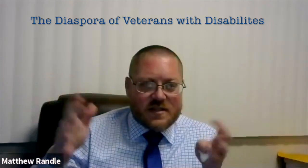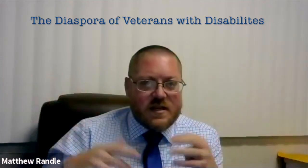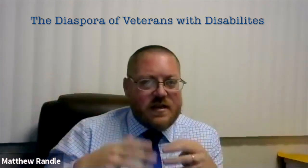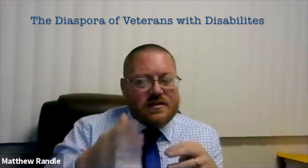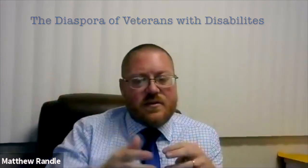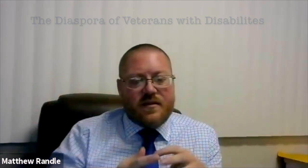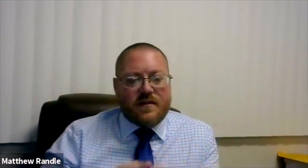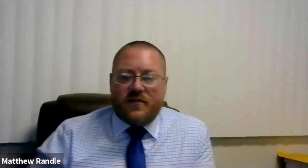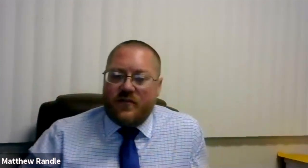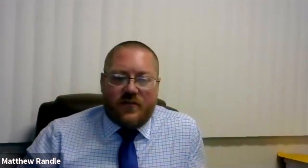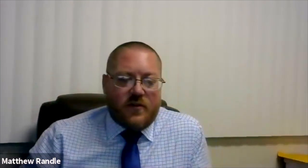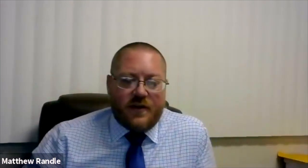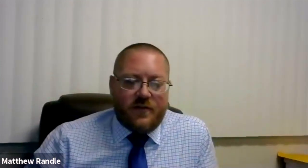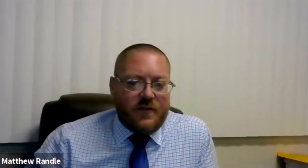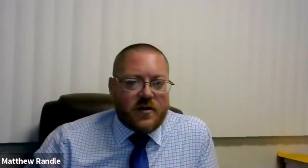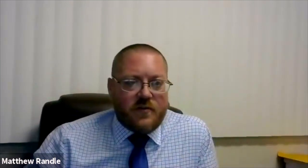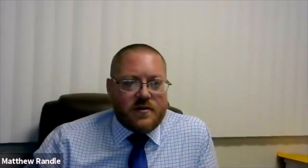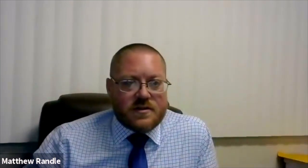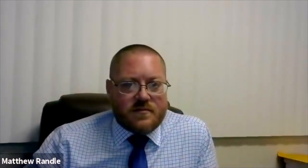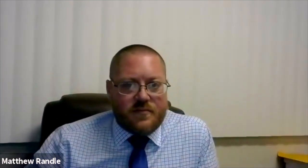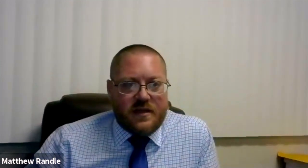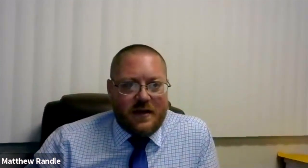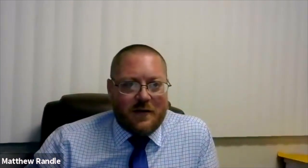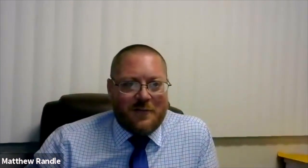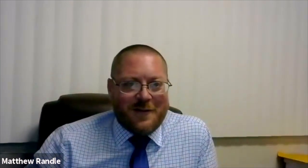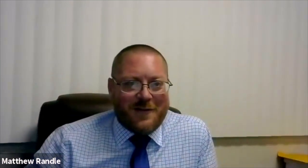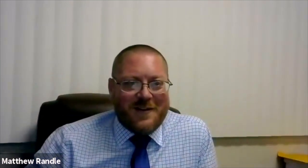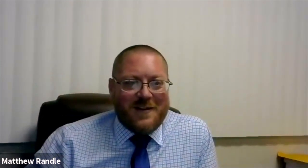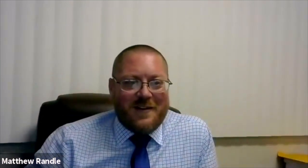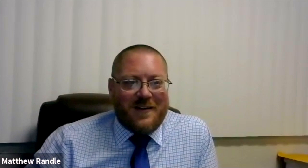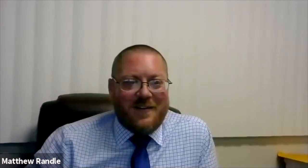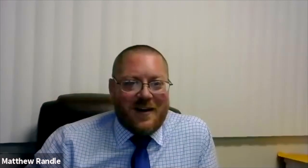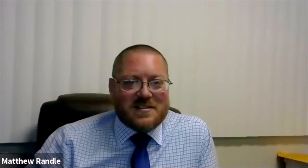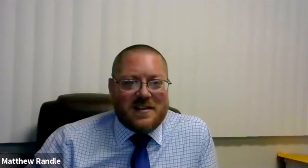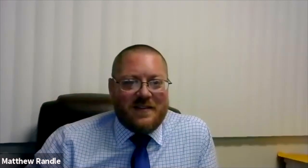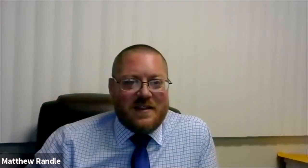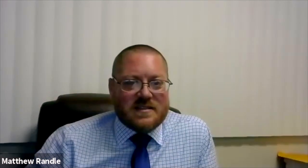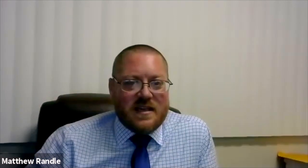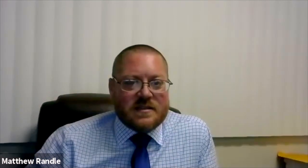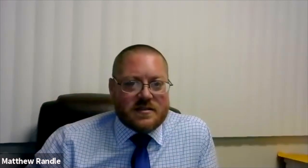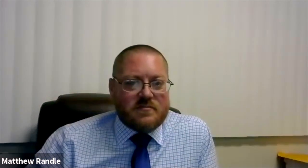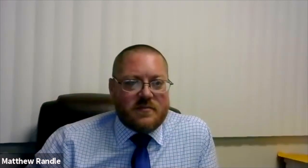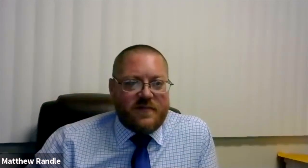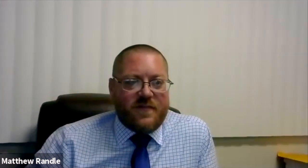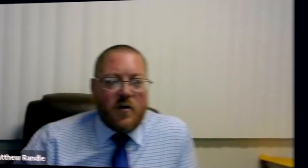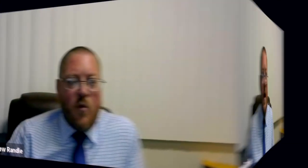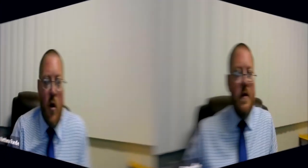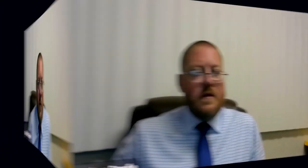And so I think the students are going to in their careers be dealing with us and these things far more.